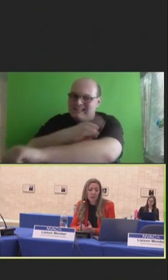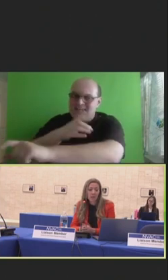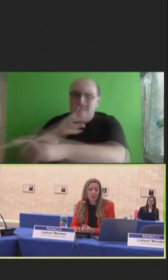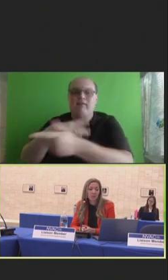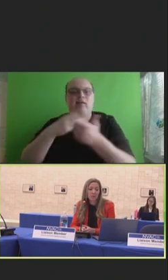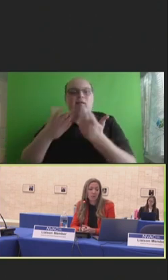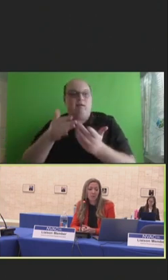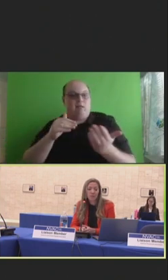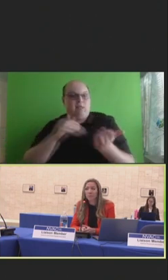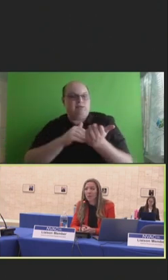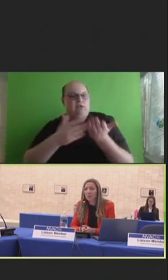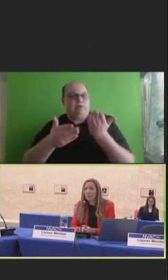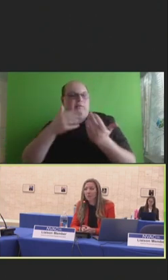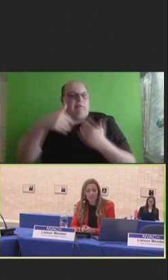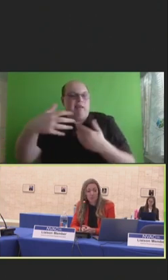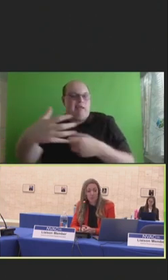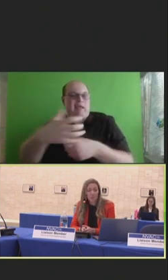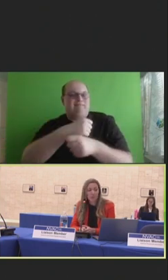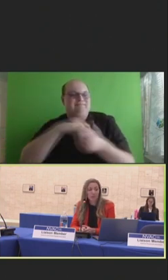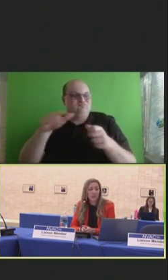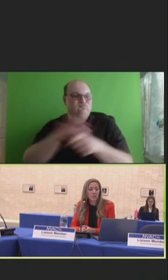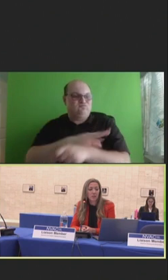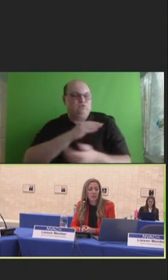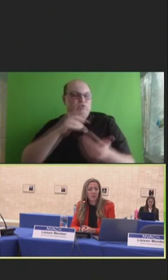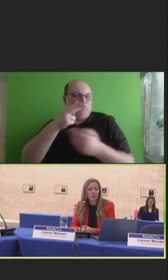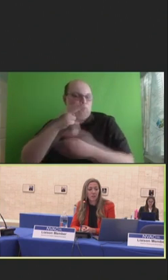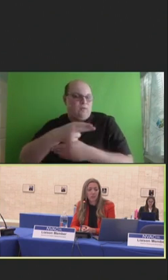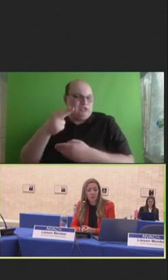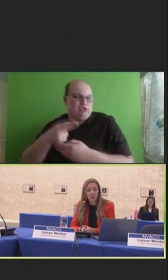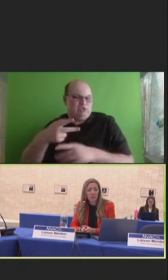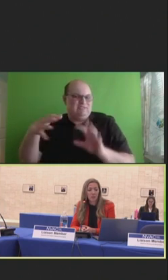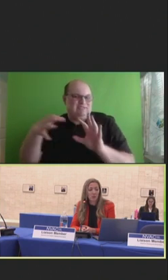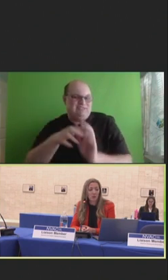received all of their patients' vaccination records into their EHR.